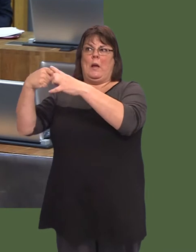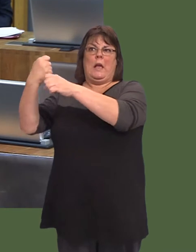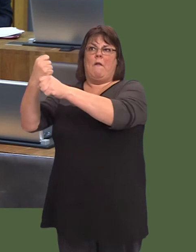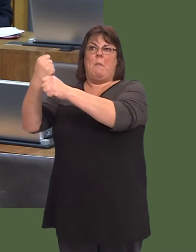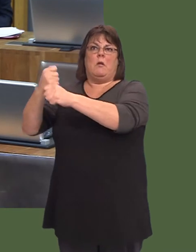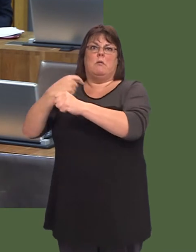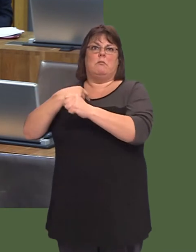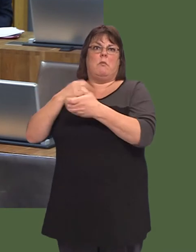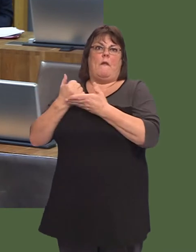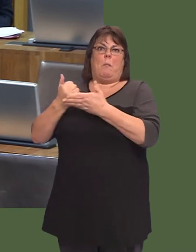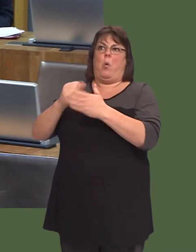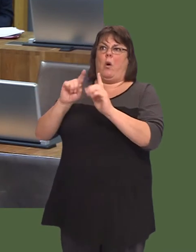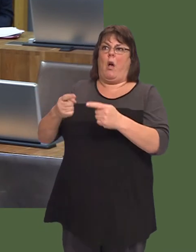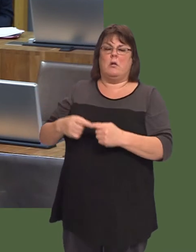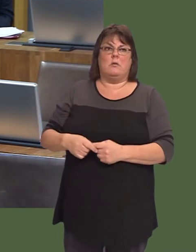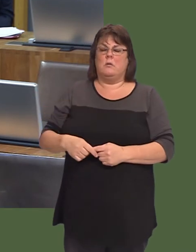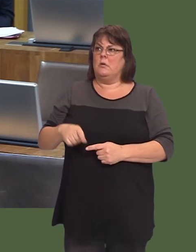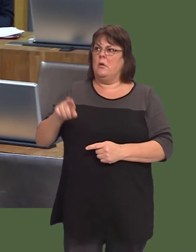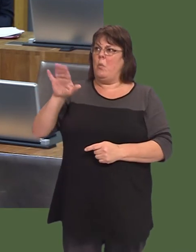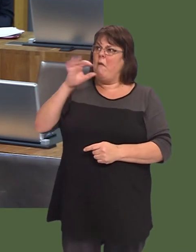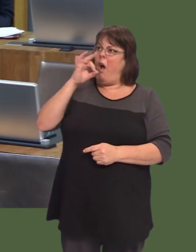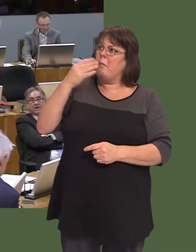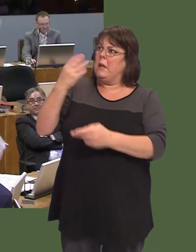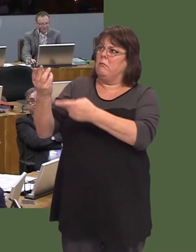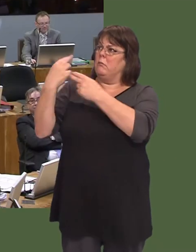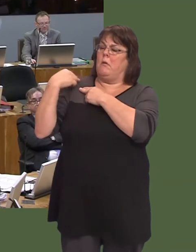That, surely, is the responsibility of the UK Government, as they keep on telling us.